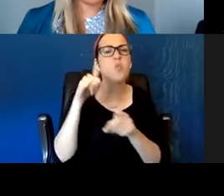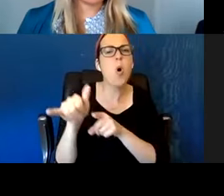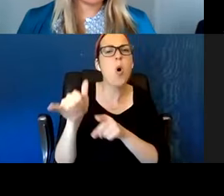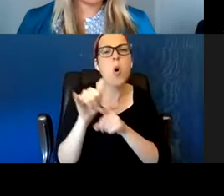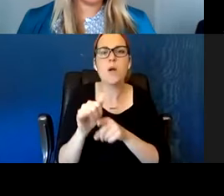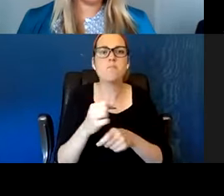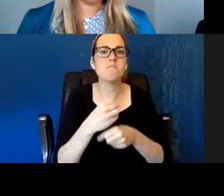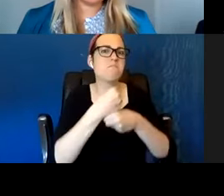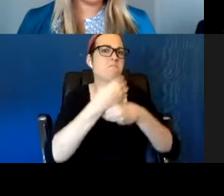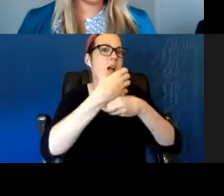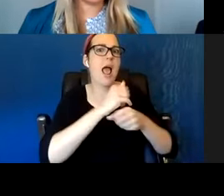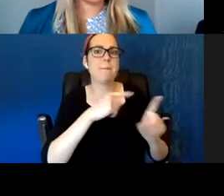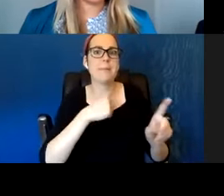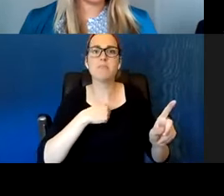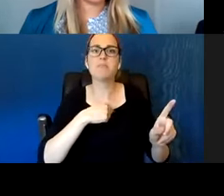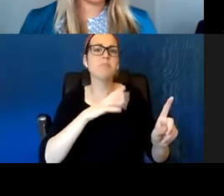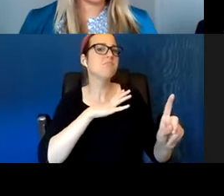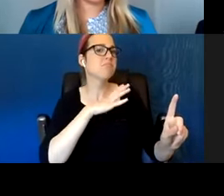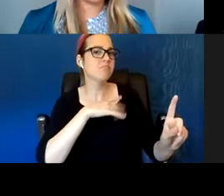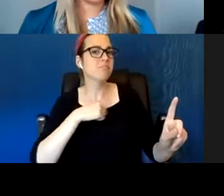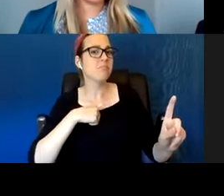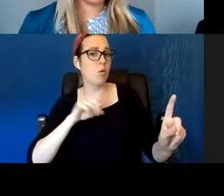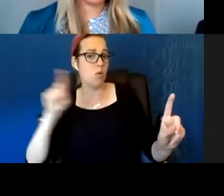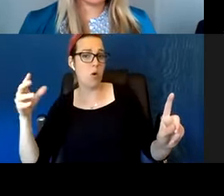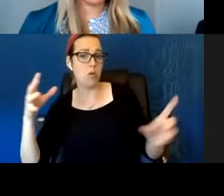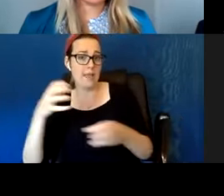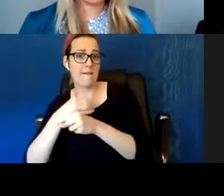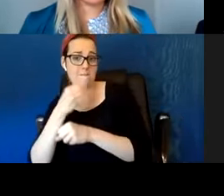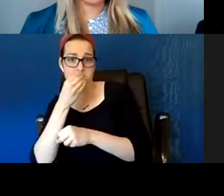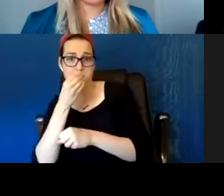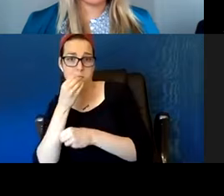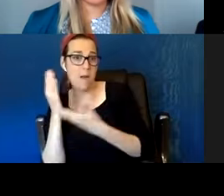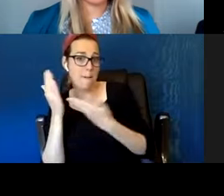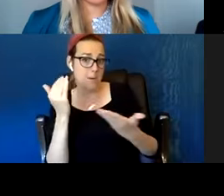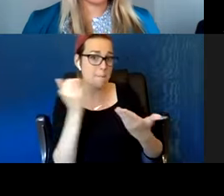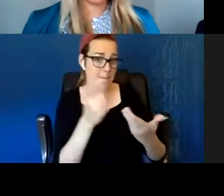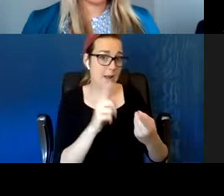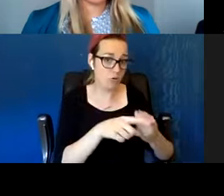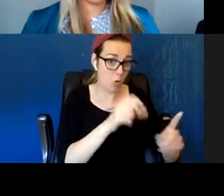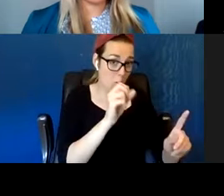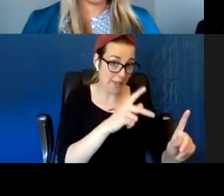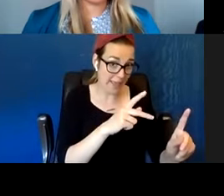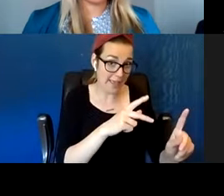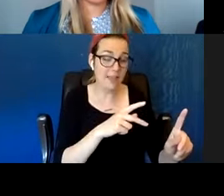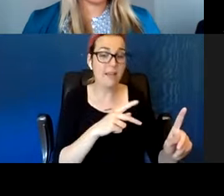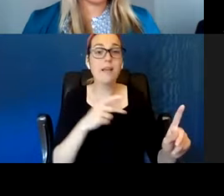Anyway I came back and I gave it to her and then I placed her at the trailers